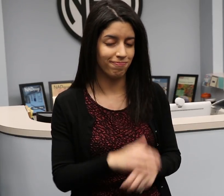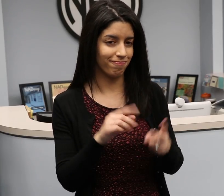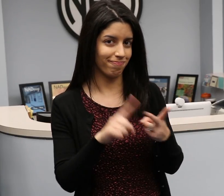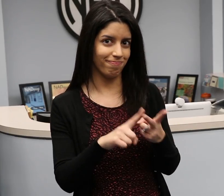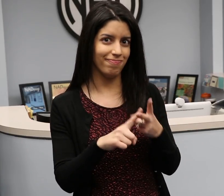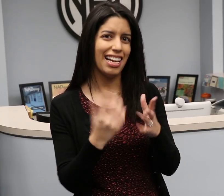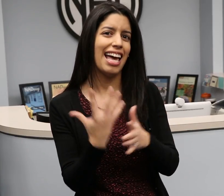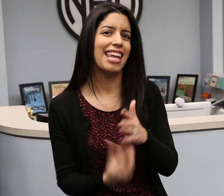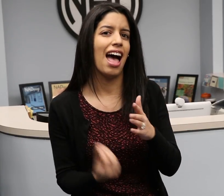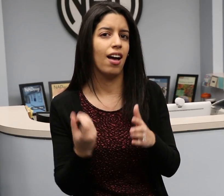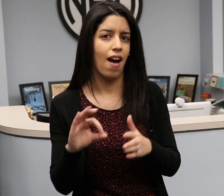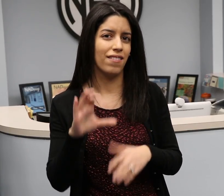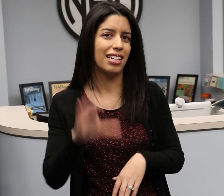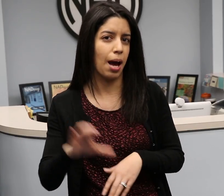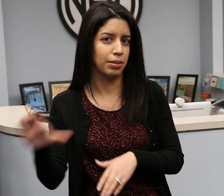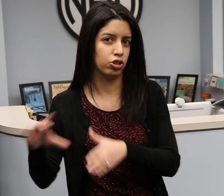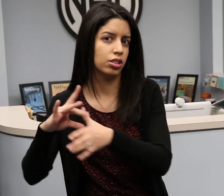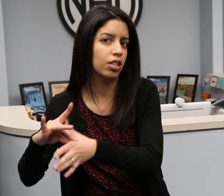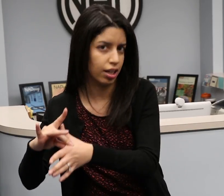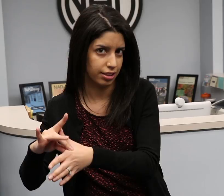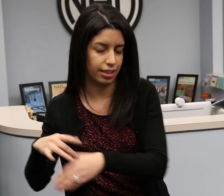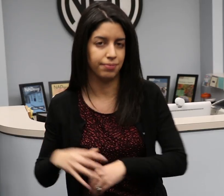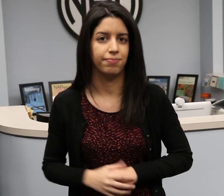and also because most of the videos provided to the airplanes do not have captions.